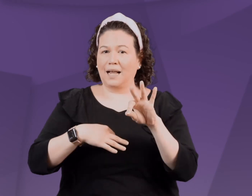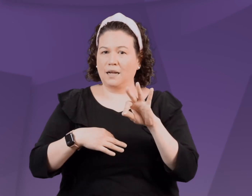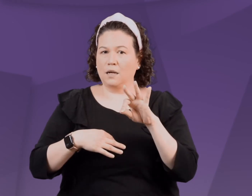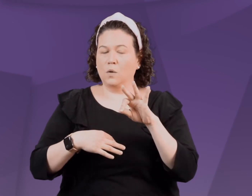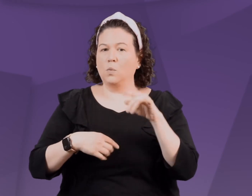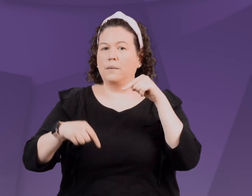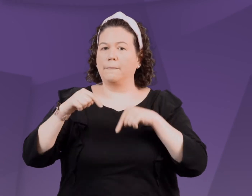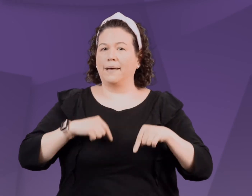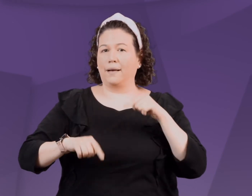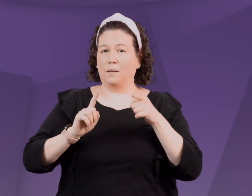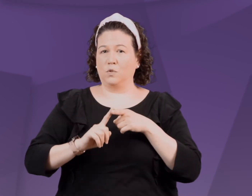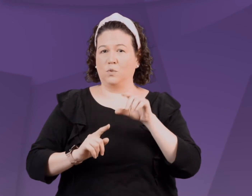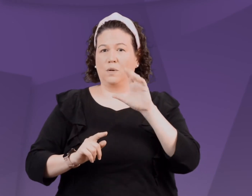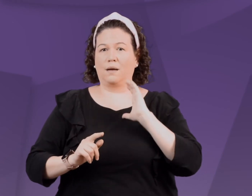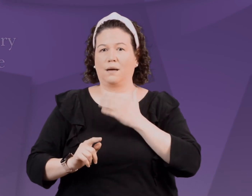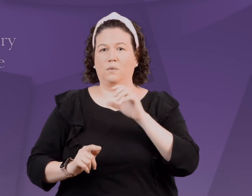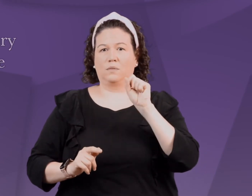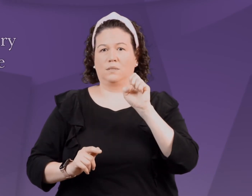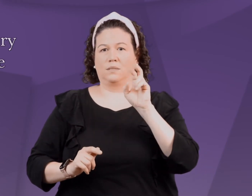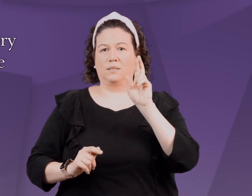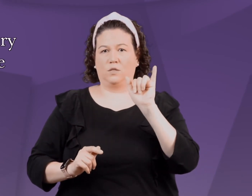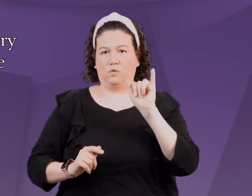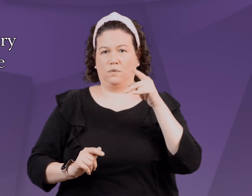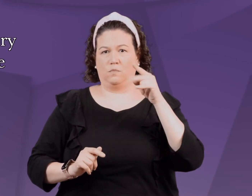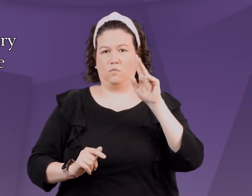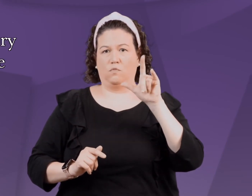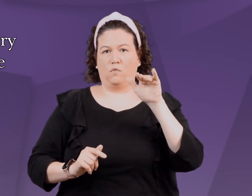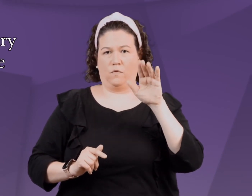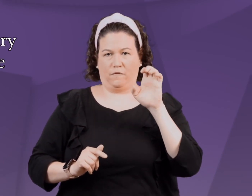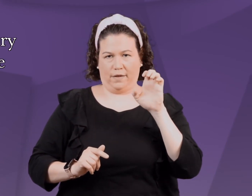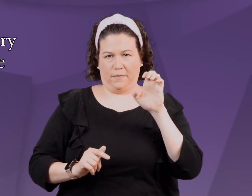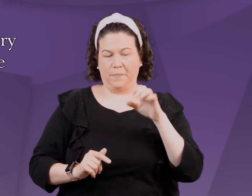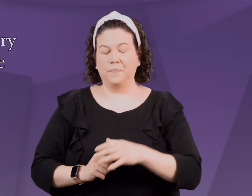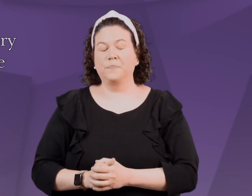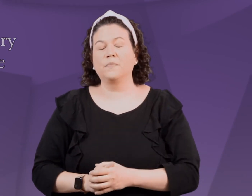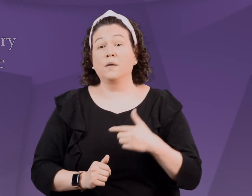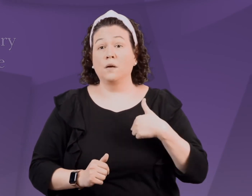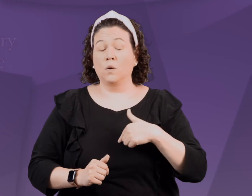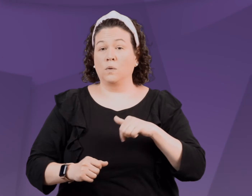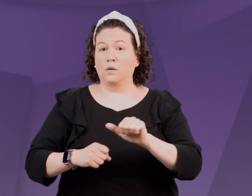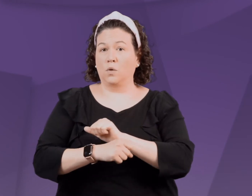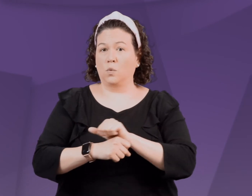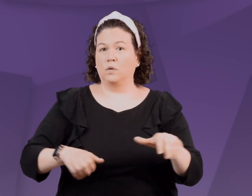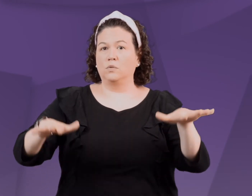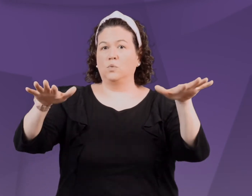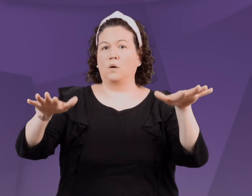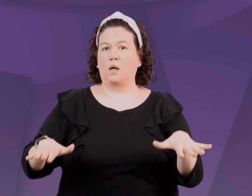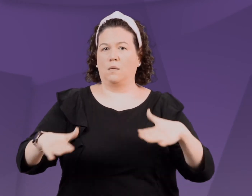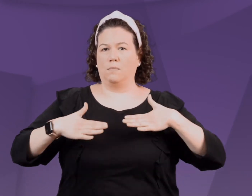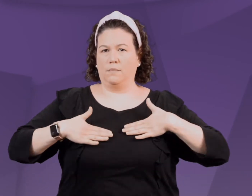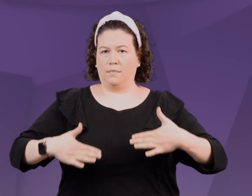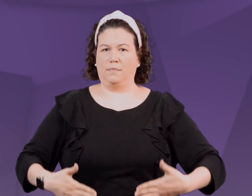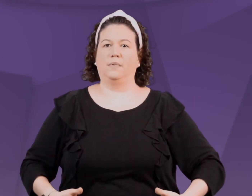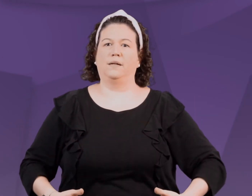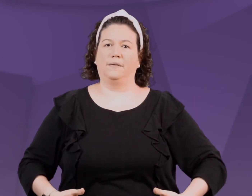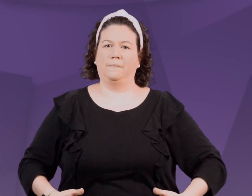that is not the moment to impart a rule or teach a lesson. This is when we refer to our child's sensory profile.